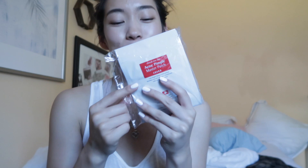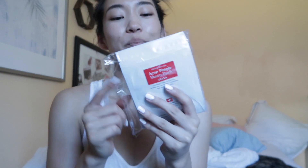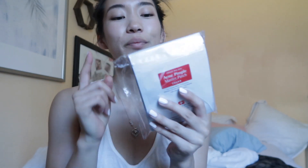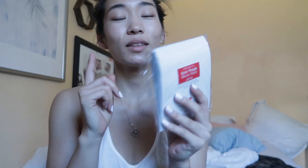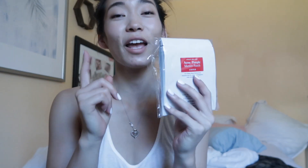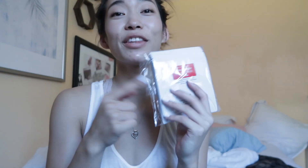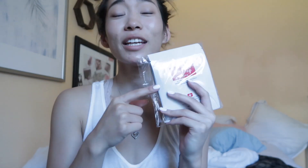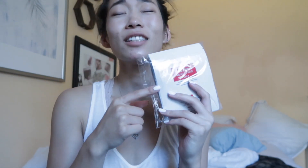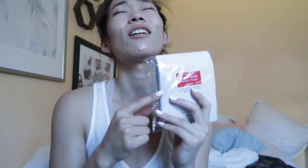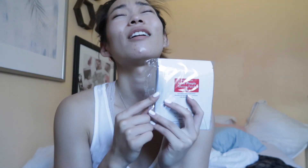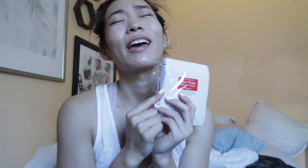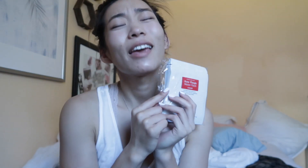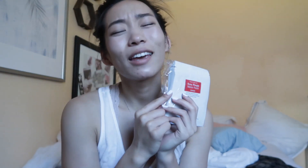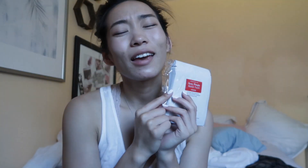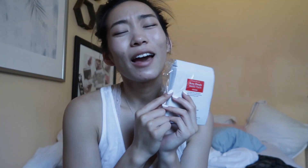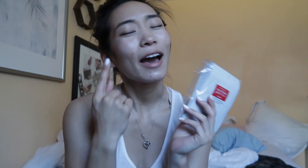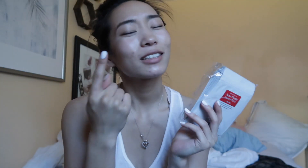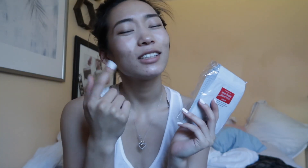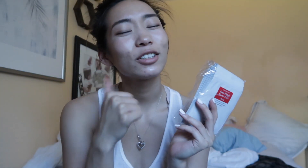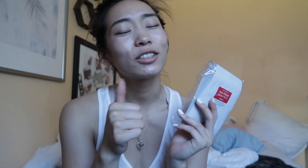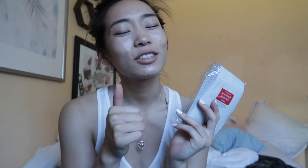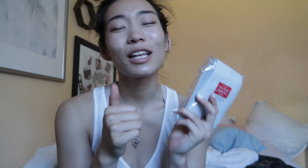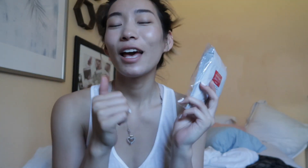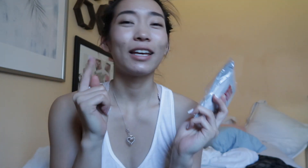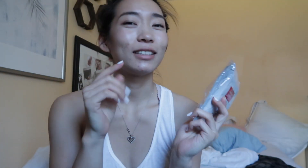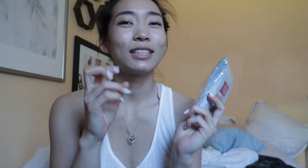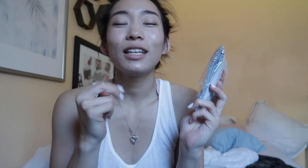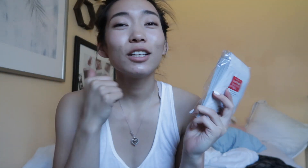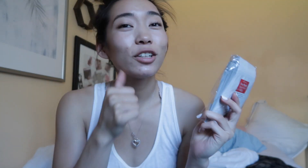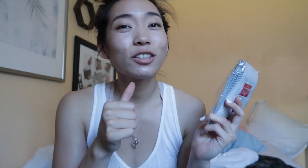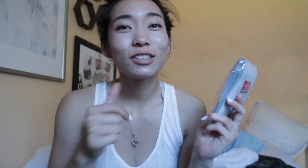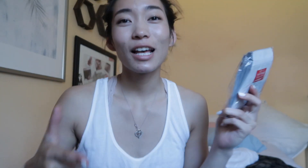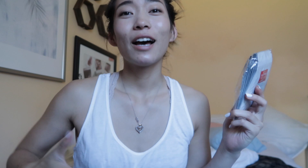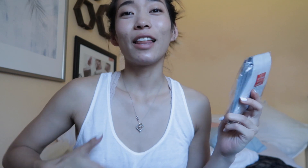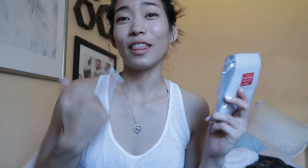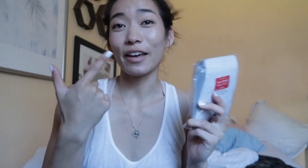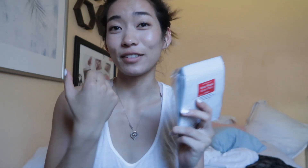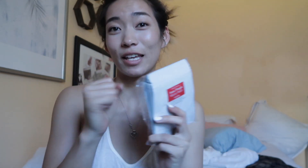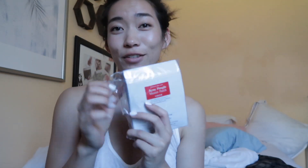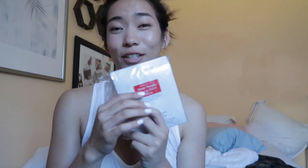these are a acne girls a teen girls lifesaver